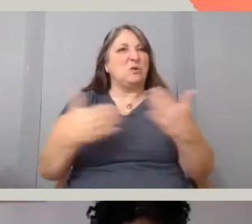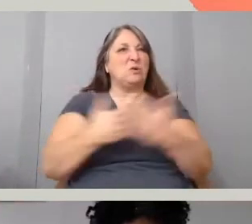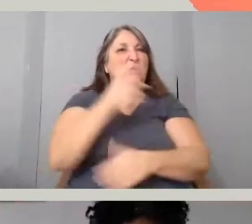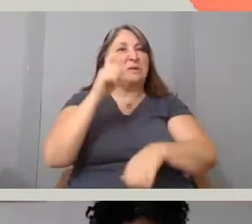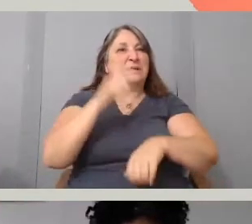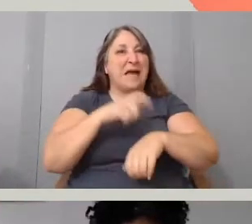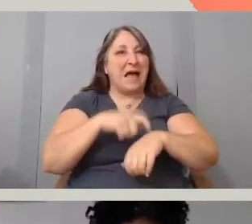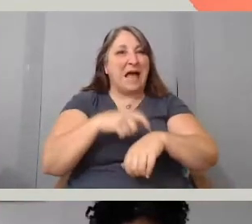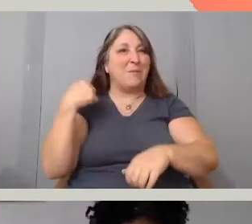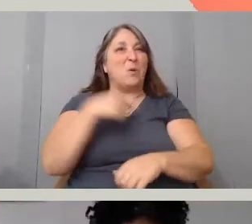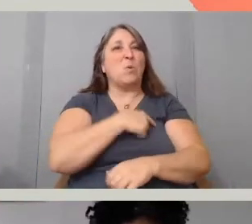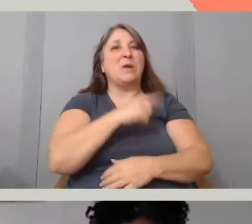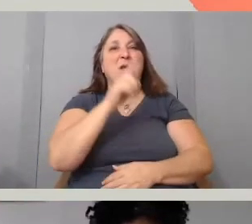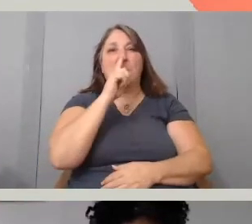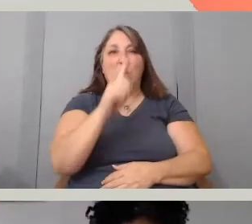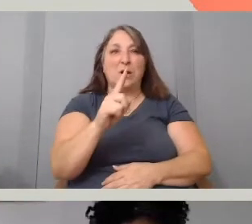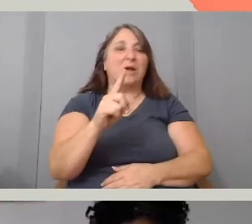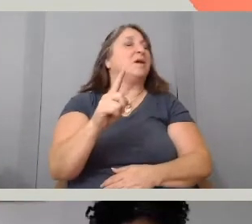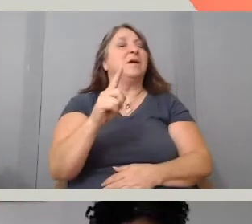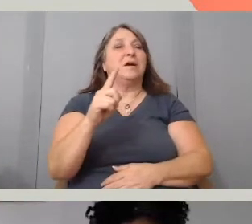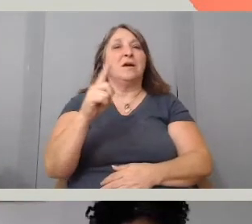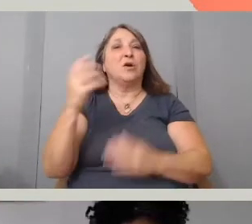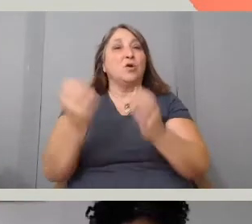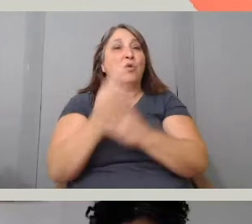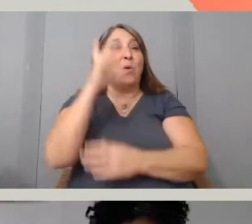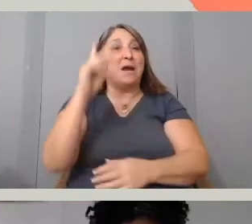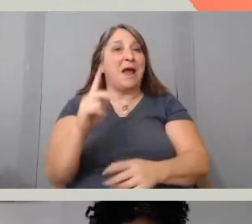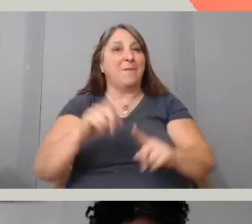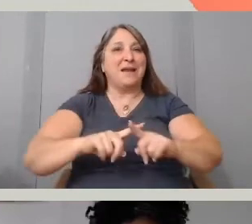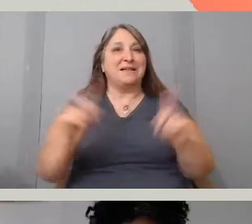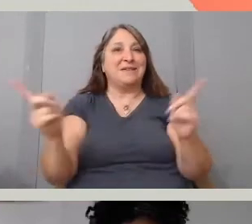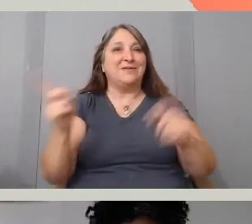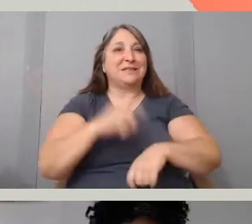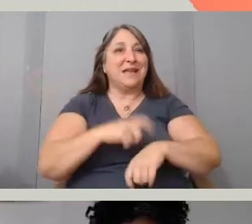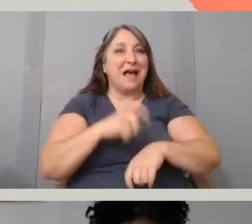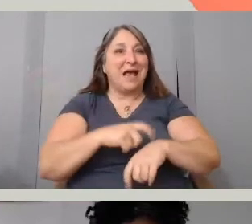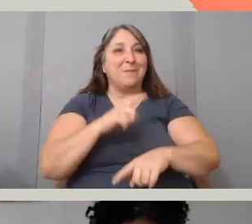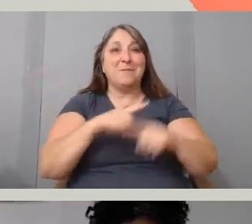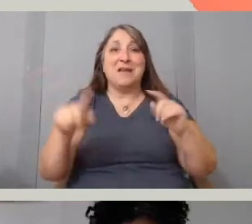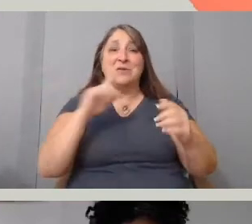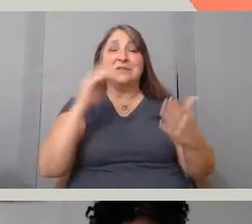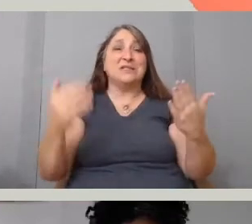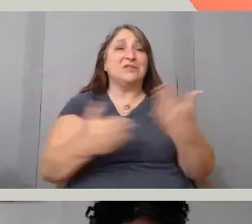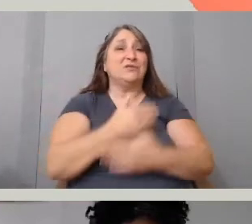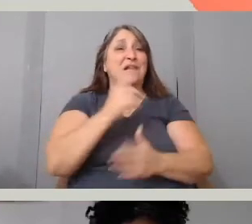we were at a different point and in many ways as a result it was this fresh moment where it wasn't a comparison